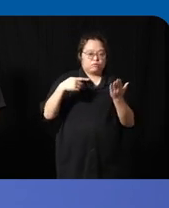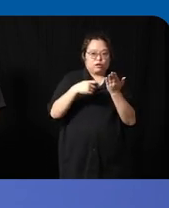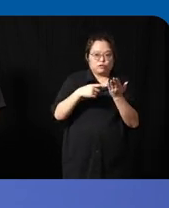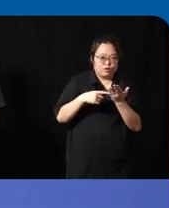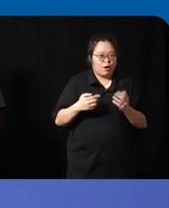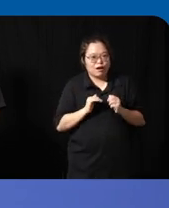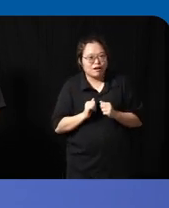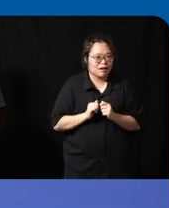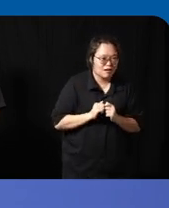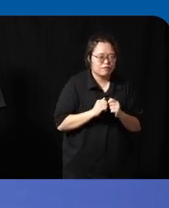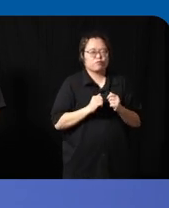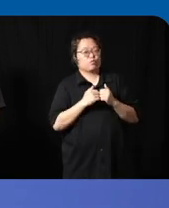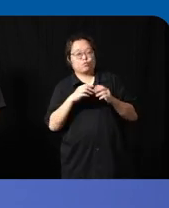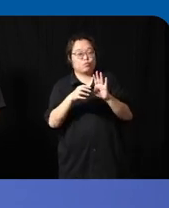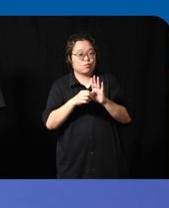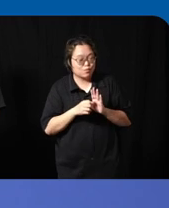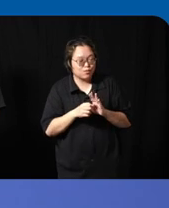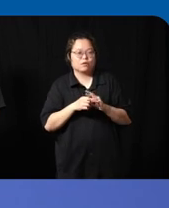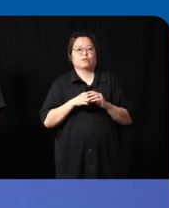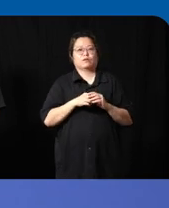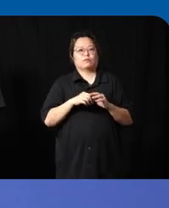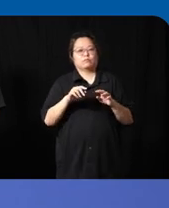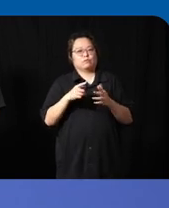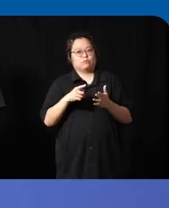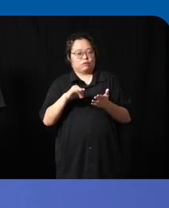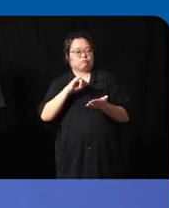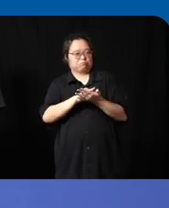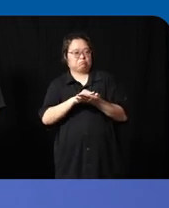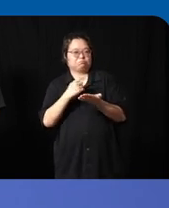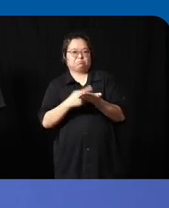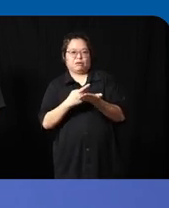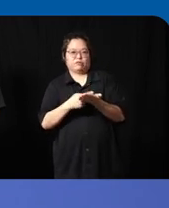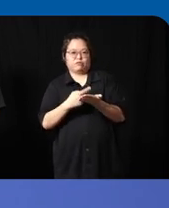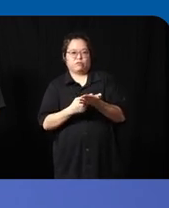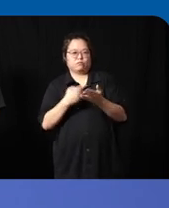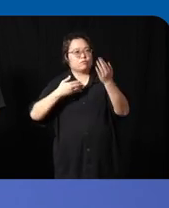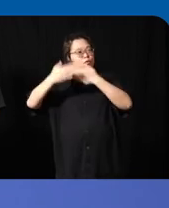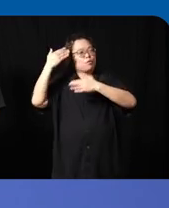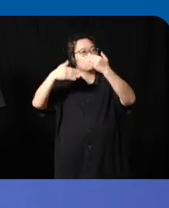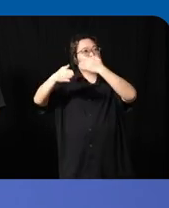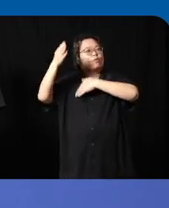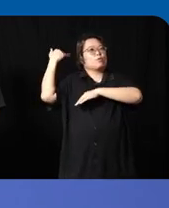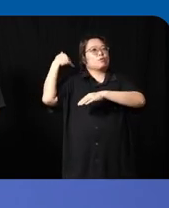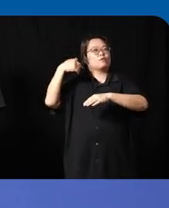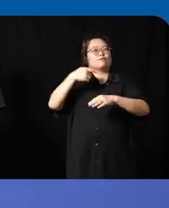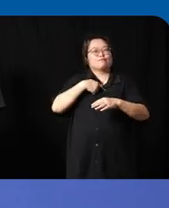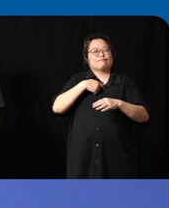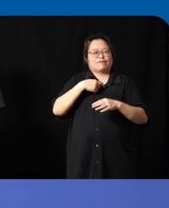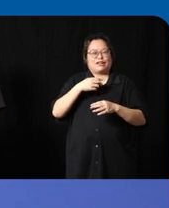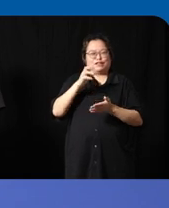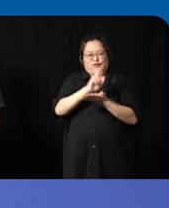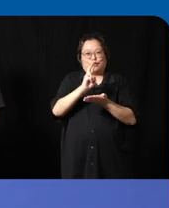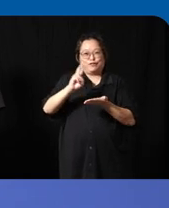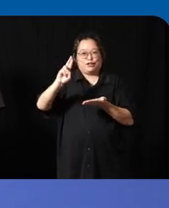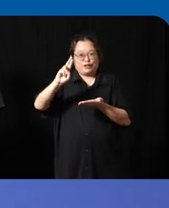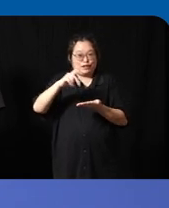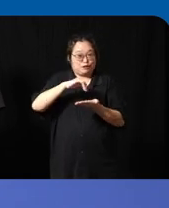advancement and um you know this discussion brings me back to my um undergraduate days when I was uh